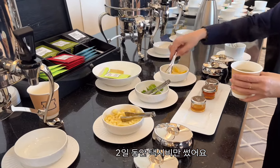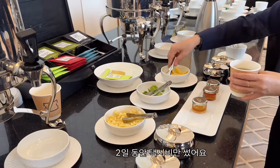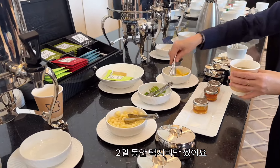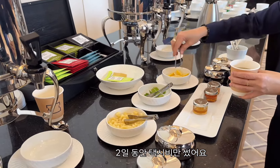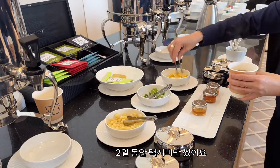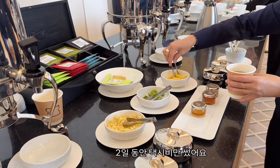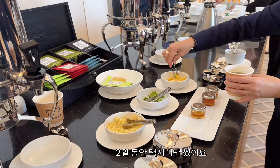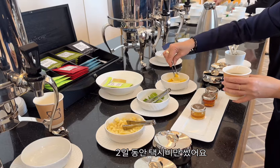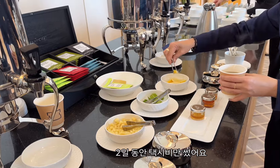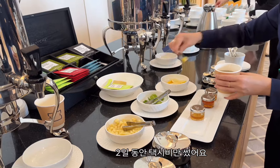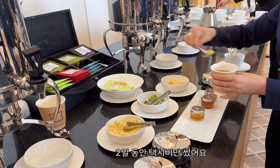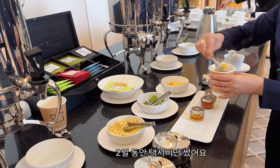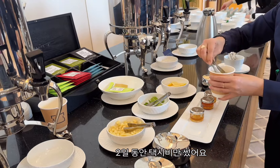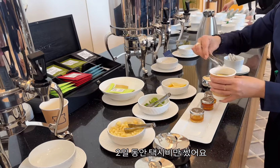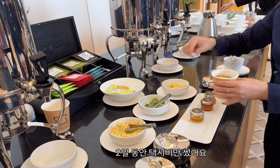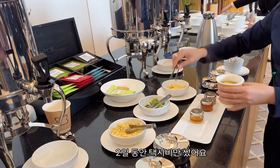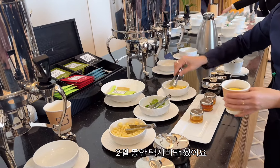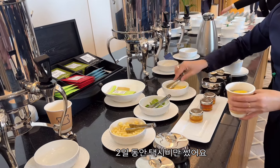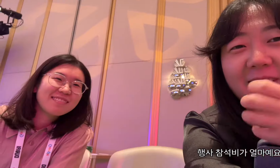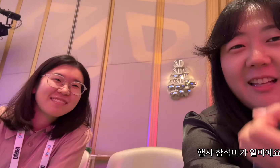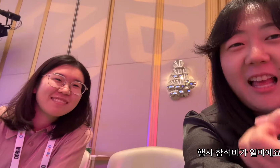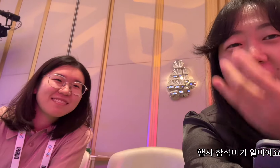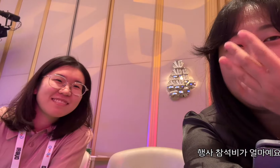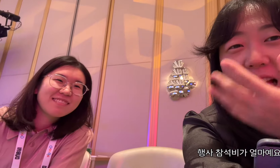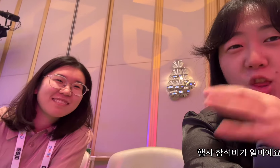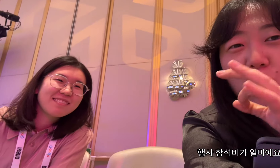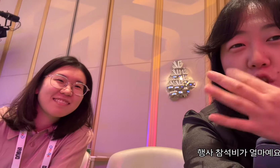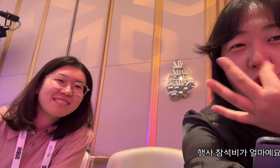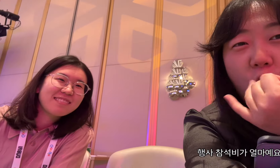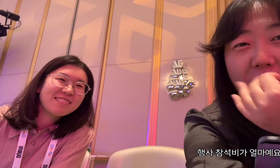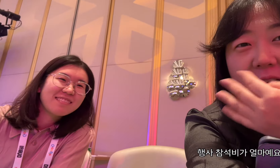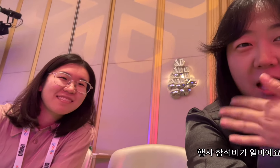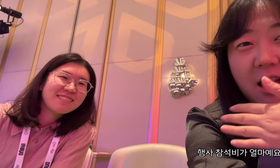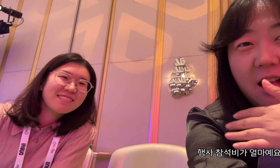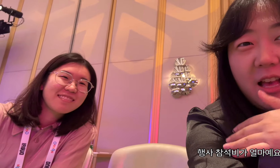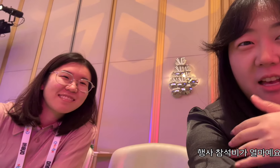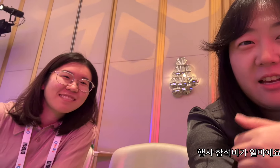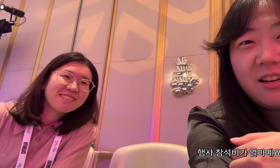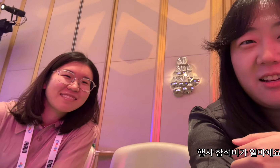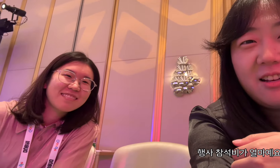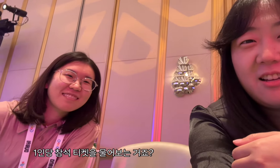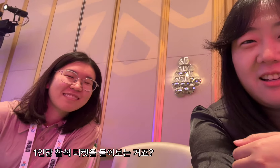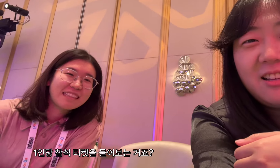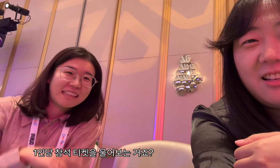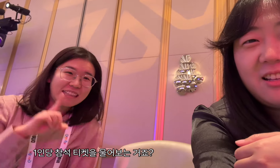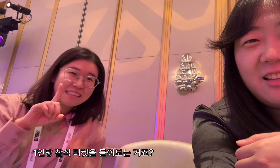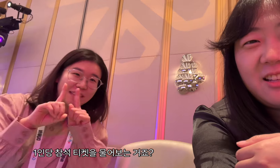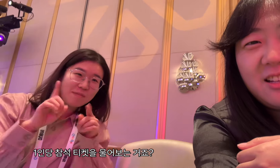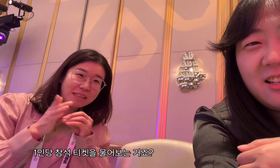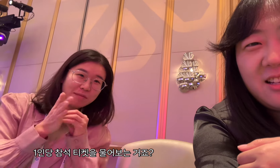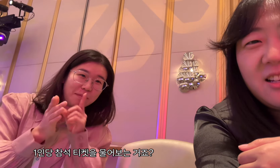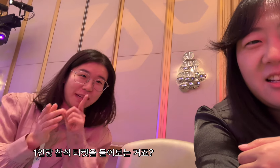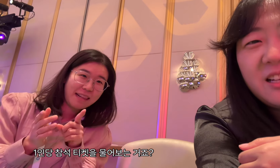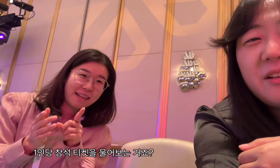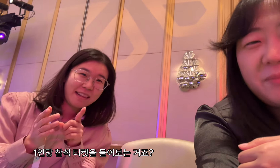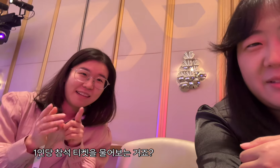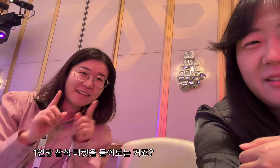I only spent taxi fare for 2 days. How much does it cost to attend the event? Are you asking about tickets per person?